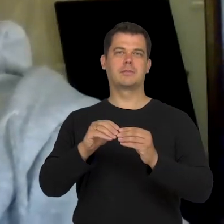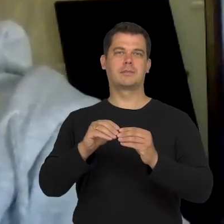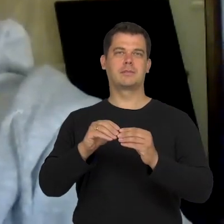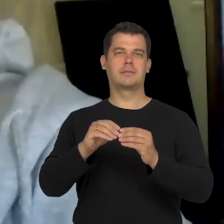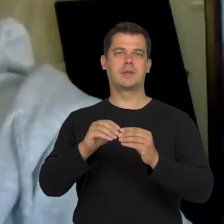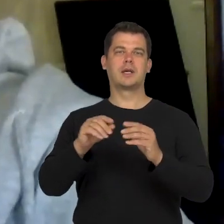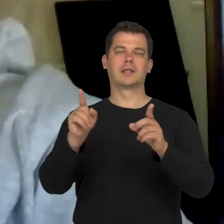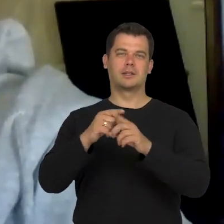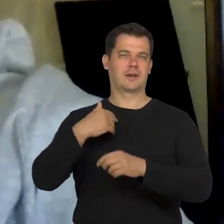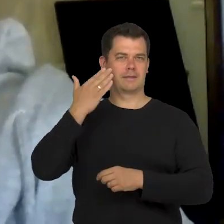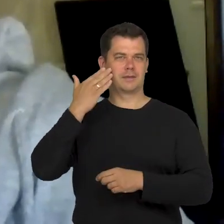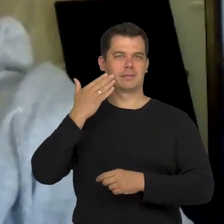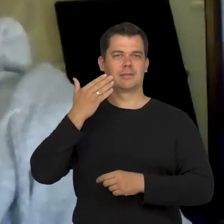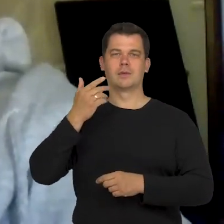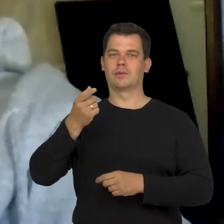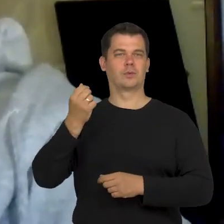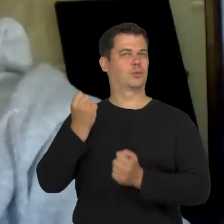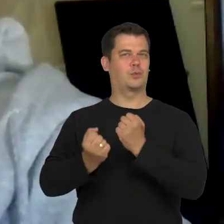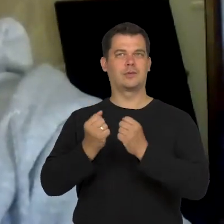I know that these camps are harder to organize every year.